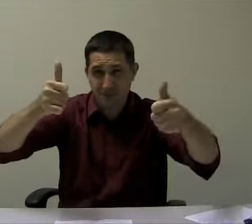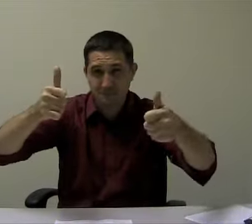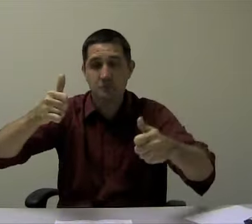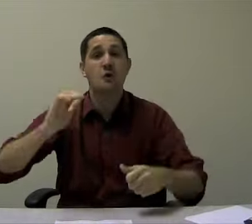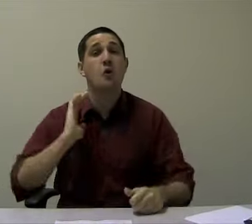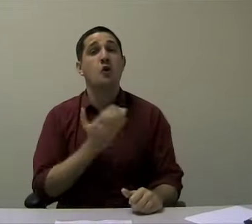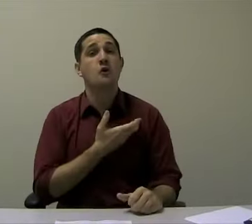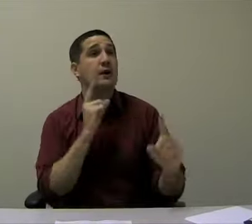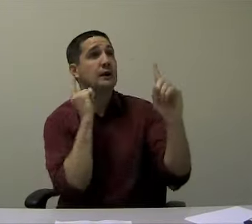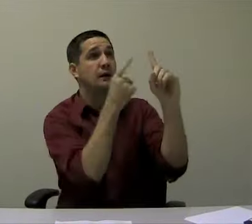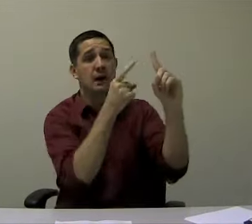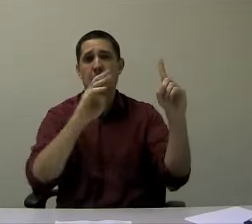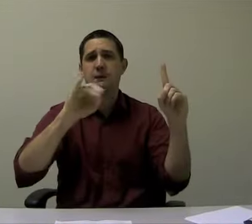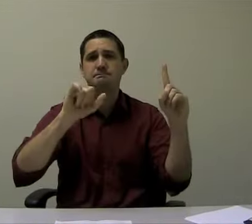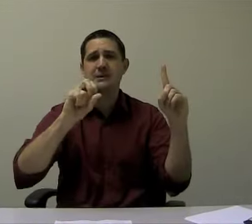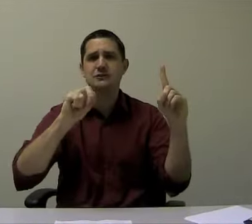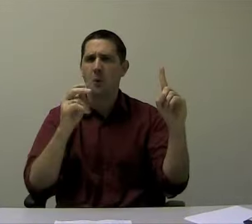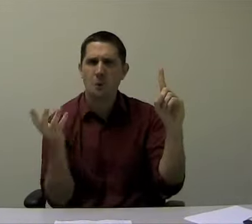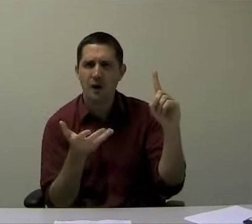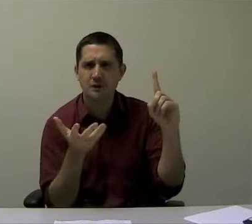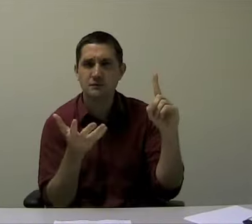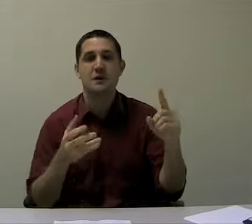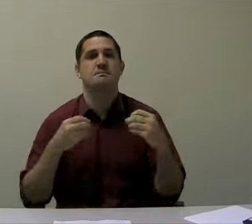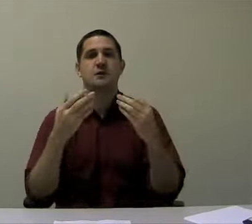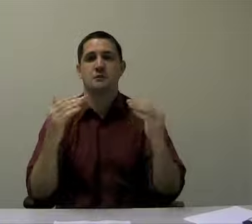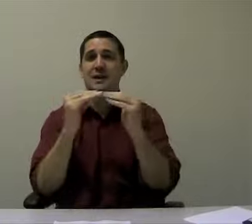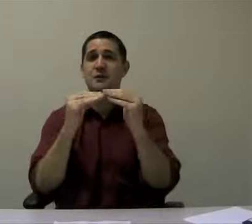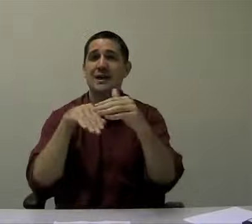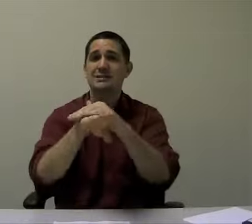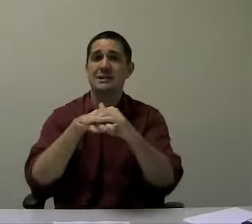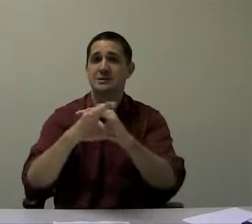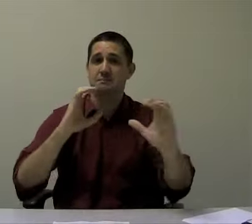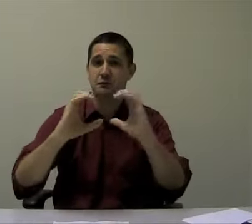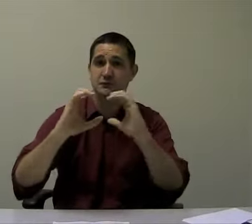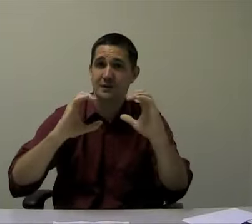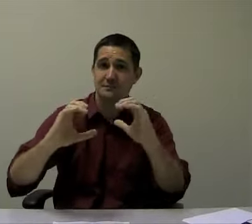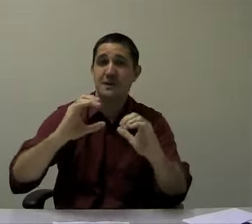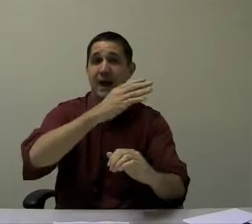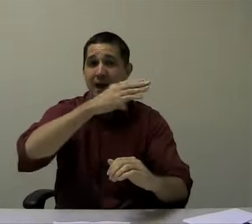Our mission is to provide equal access through effective communication and to include and